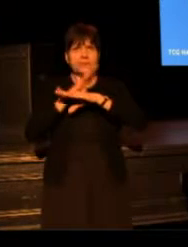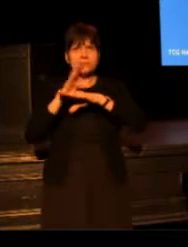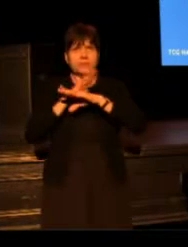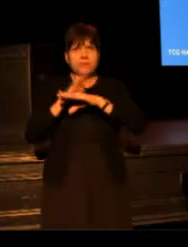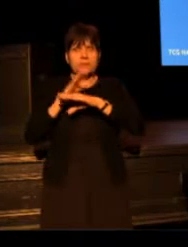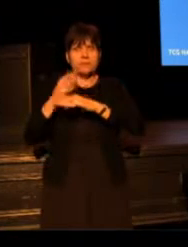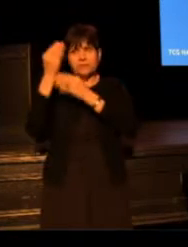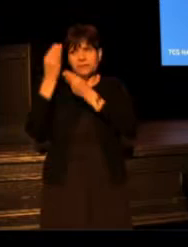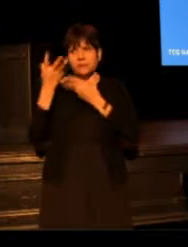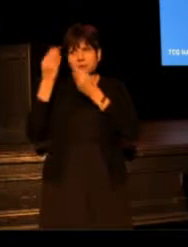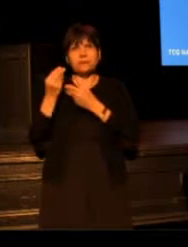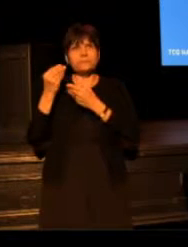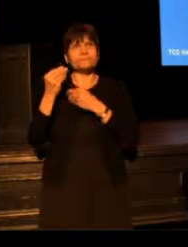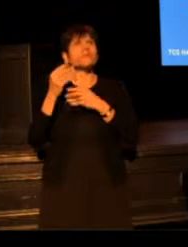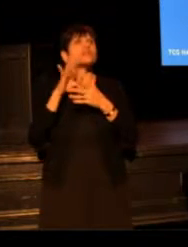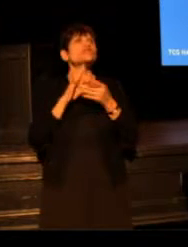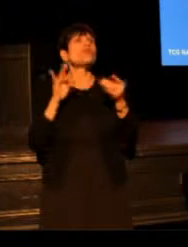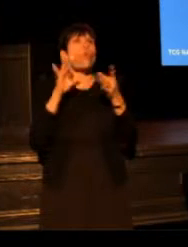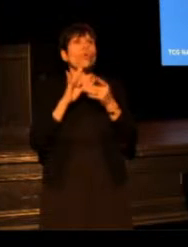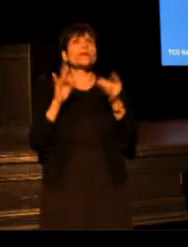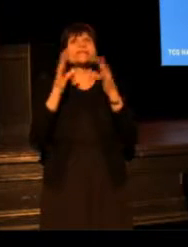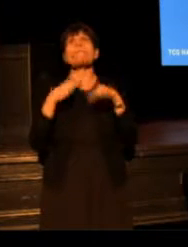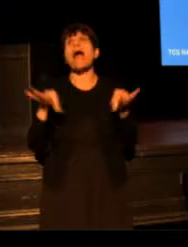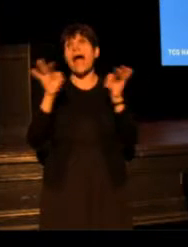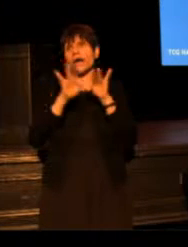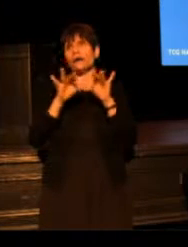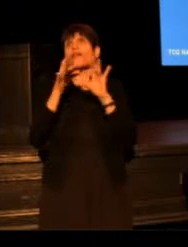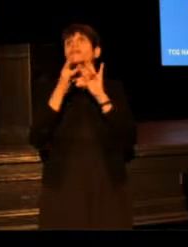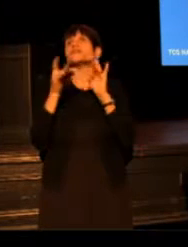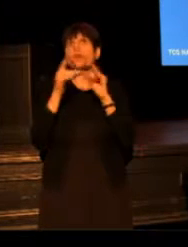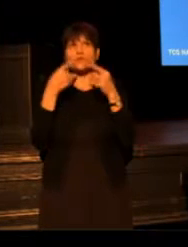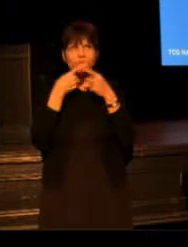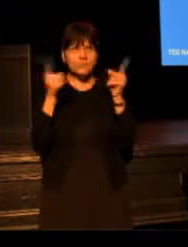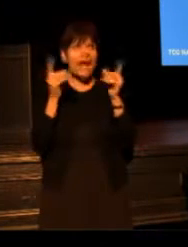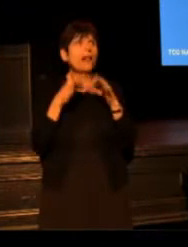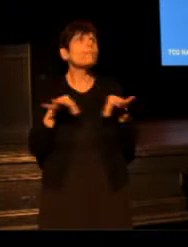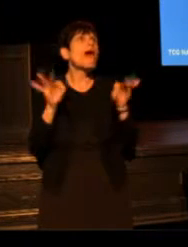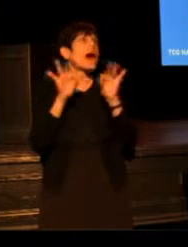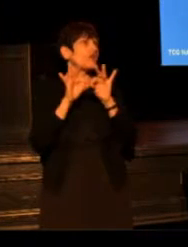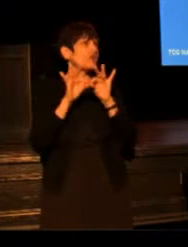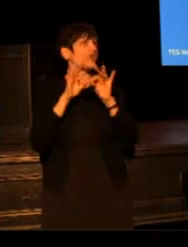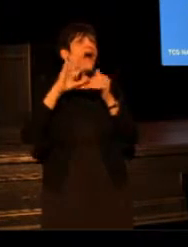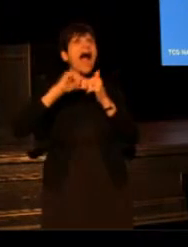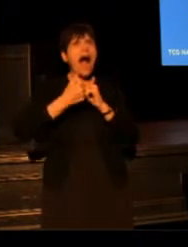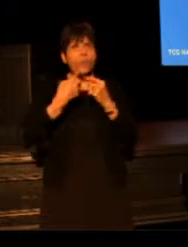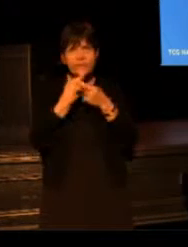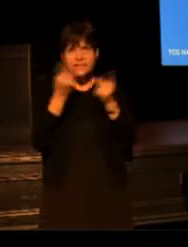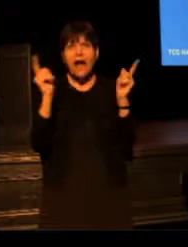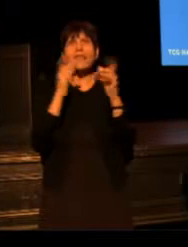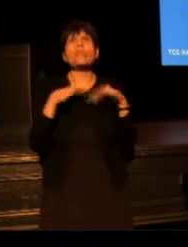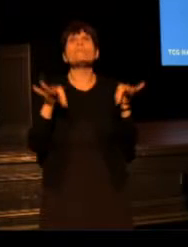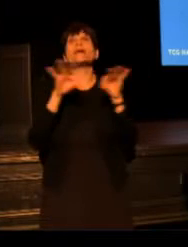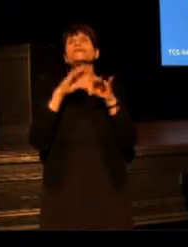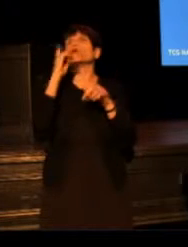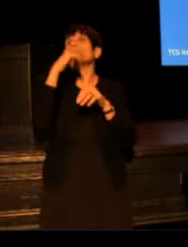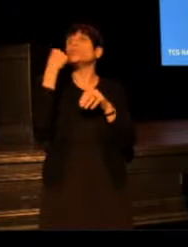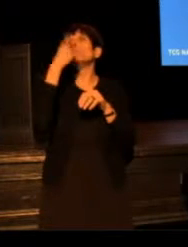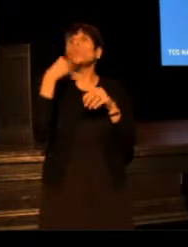stories matter. The stories we tell matter and how we tell them matter, and who gets to tell them matters.